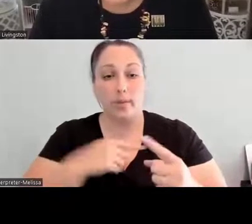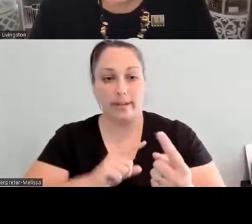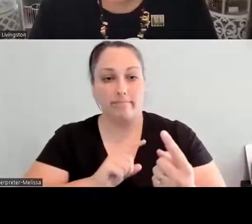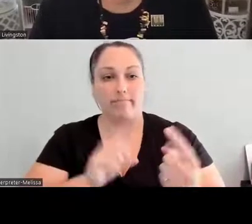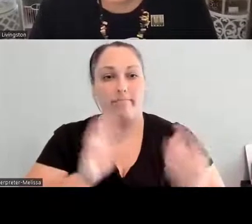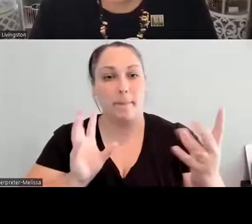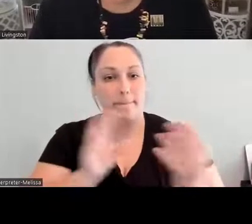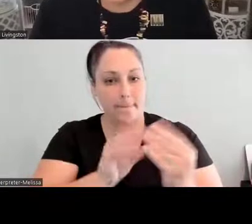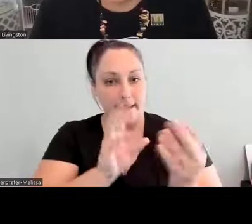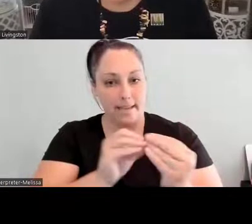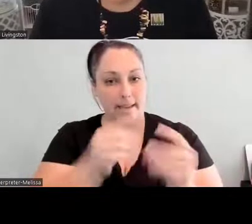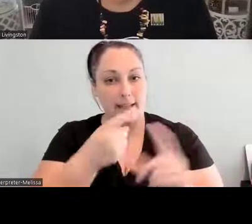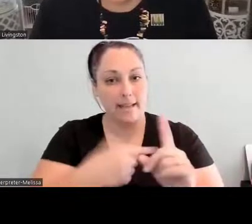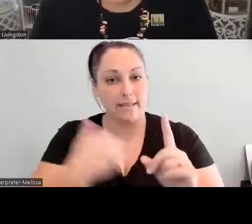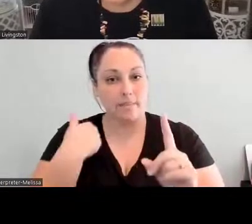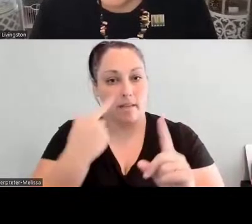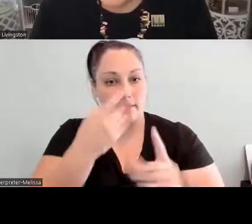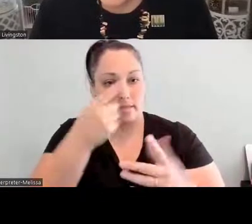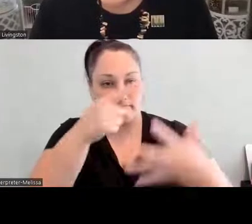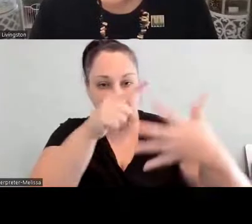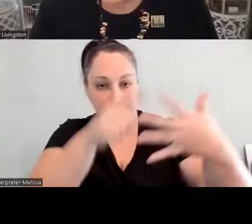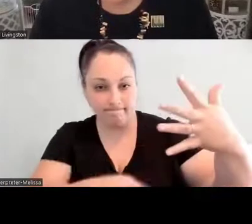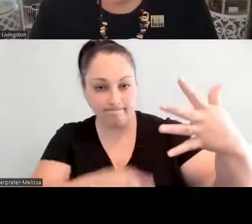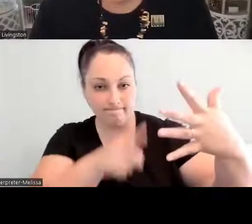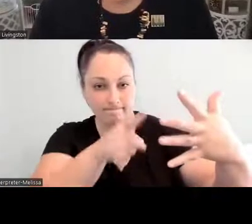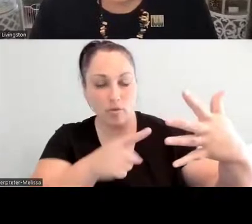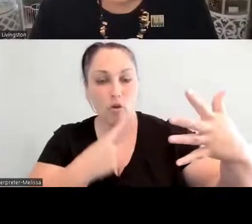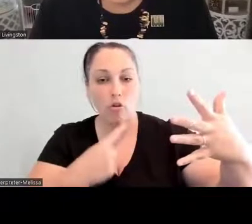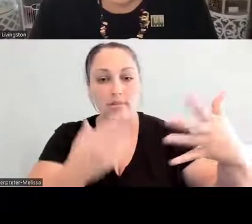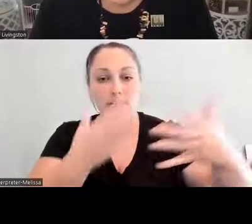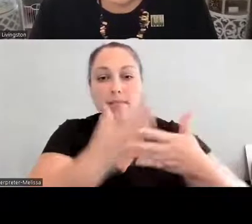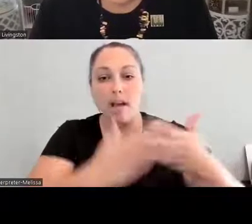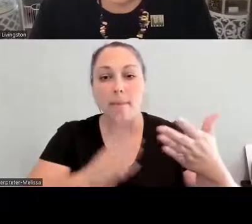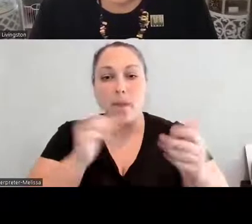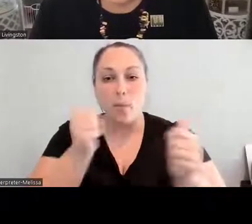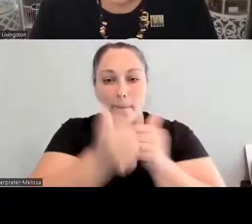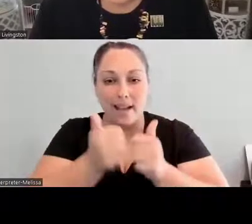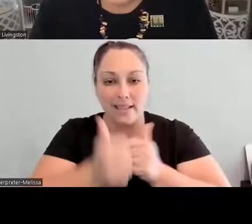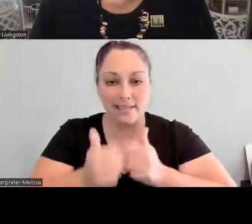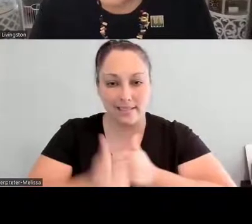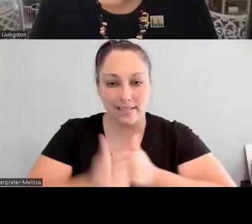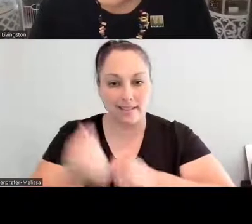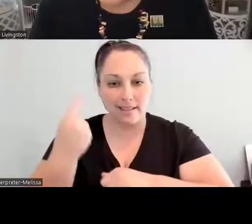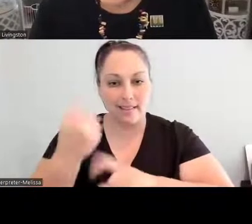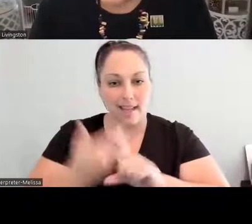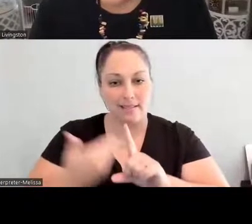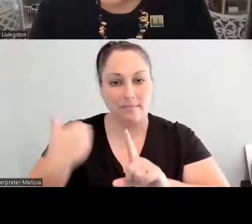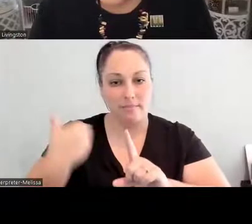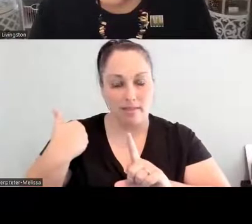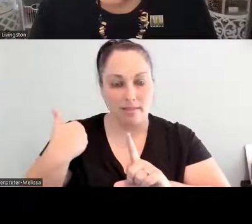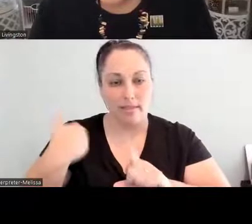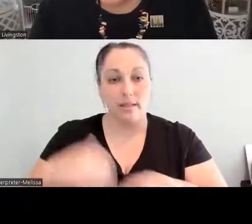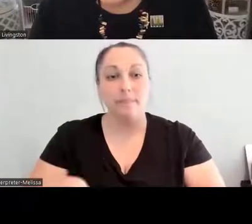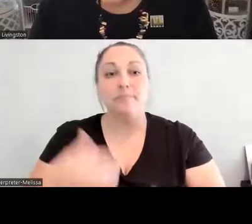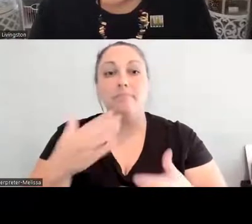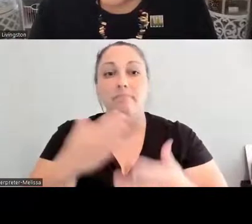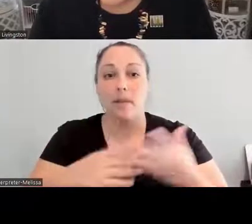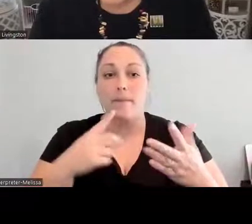And some of them, you know, are very critical as we are thinking about these global climate problems and issues as we think